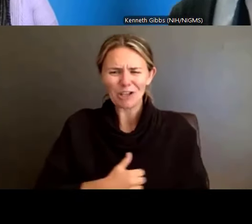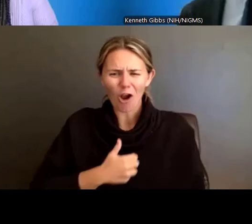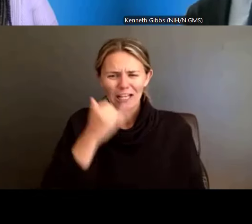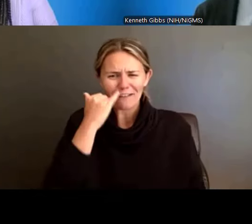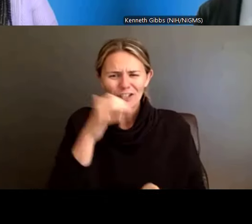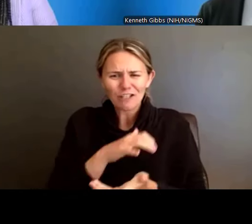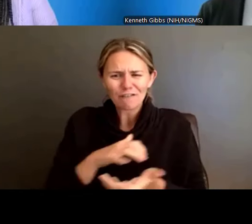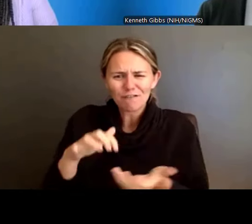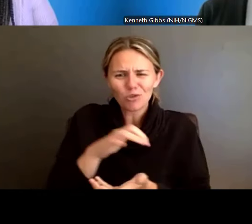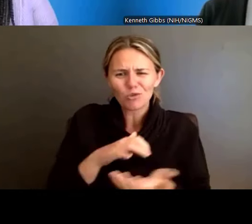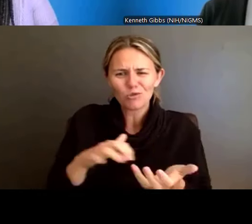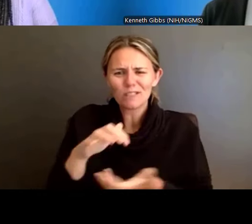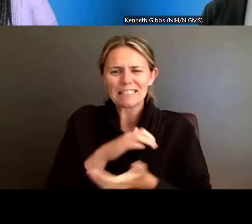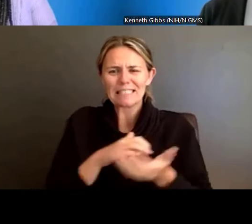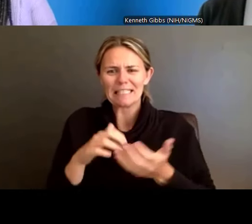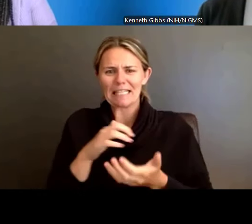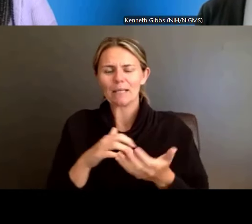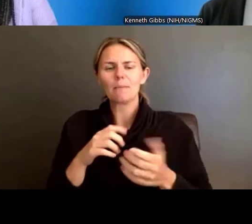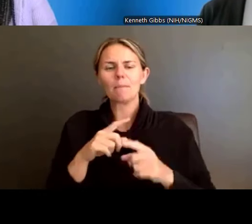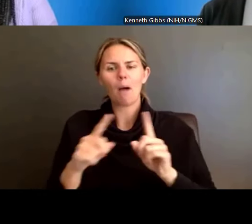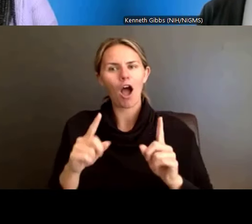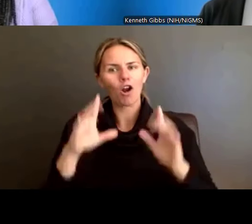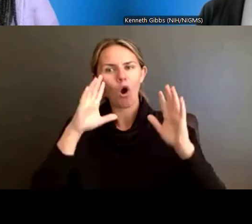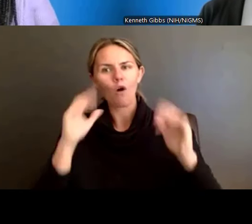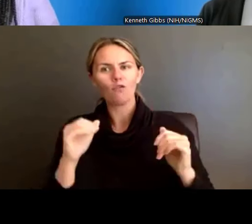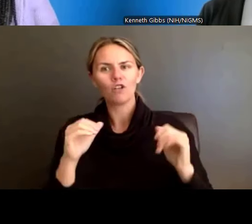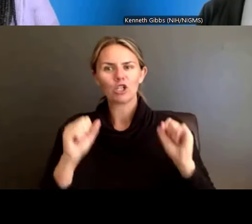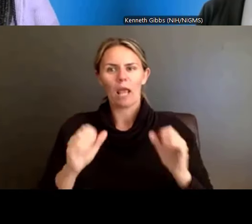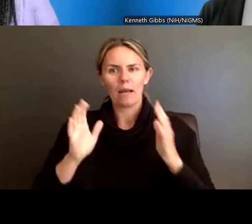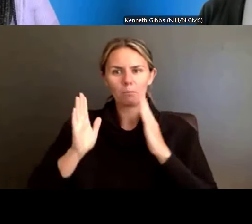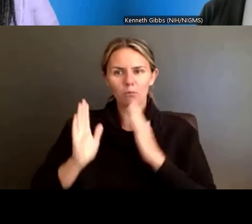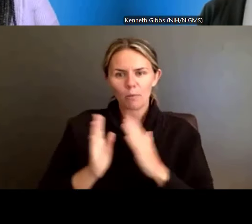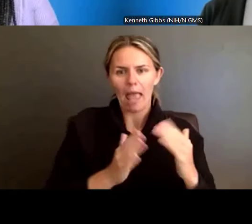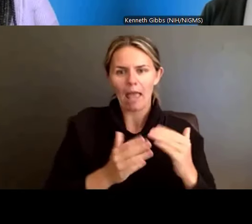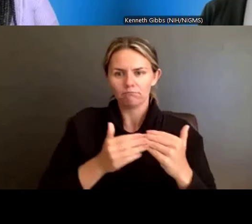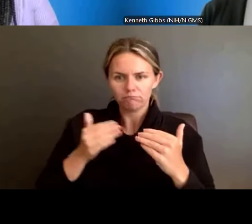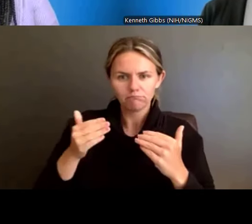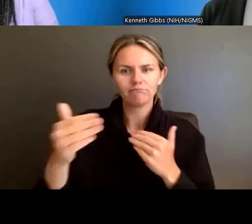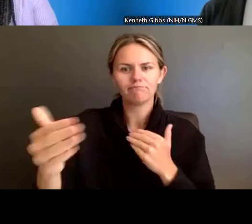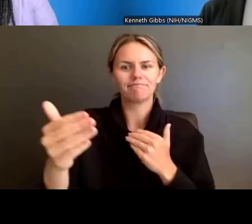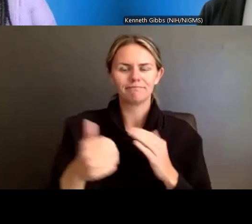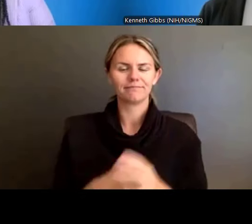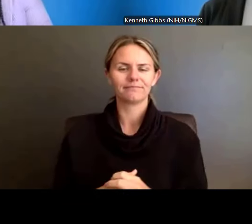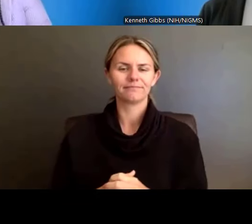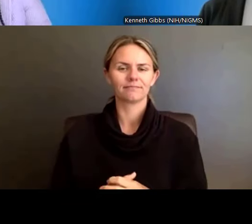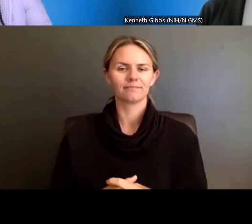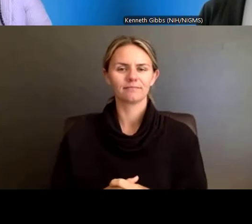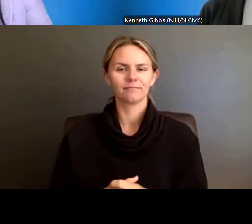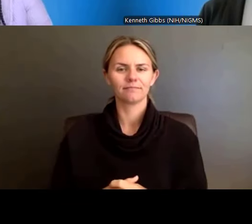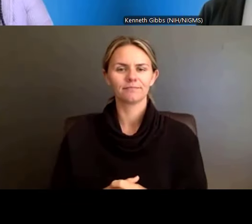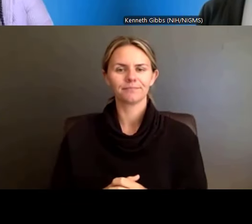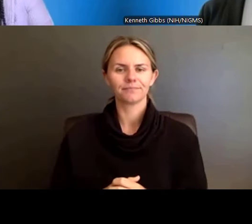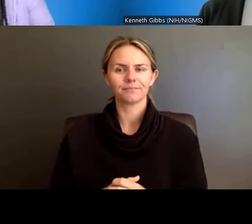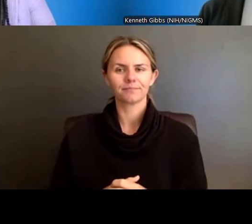But hopefully you found it more useful than anything. So, let me -- I know Dr. Gibbs,